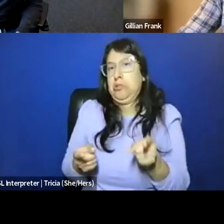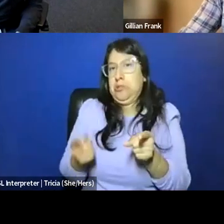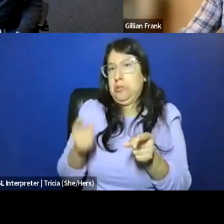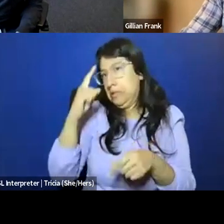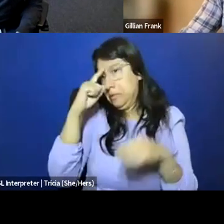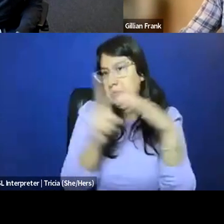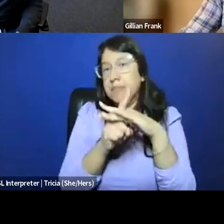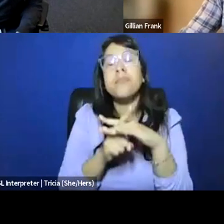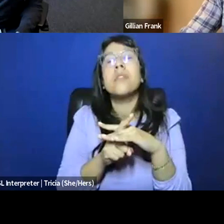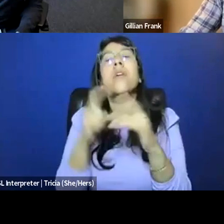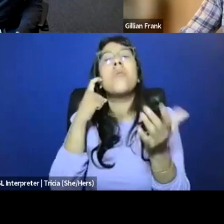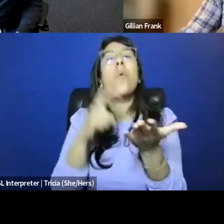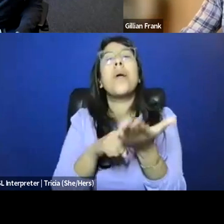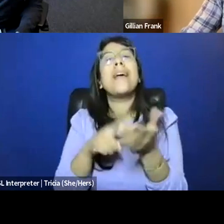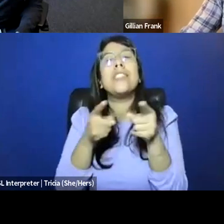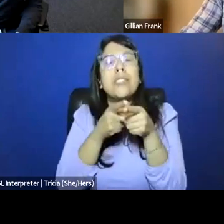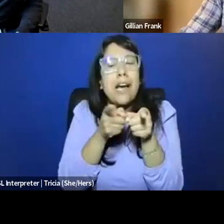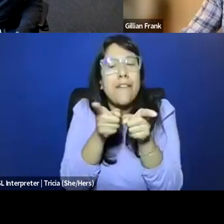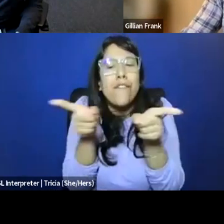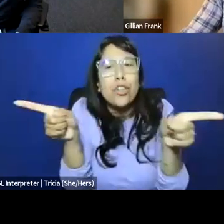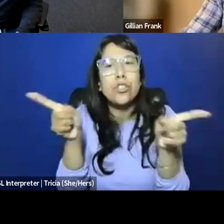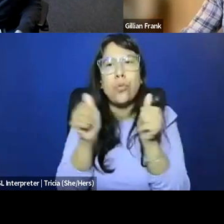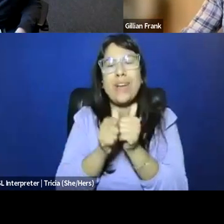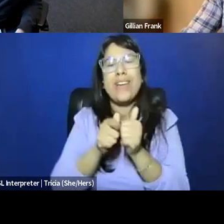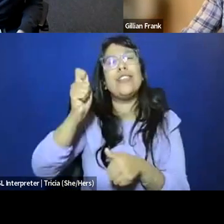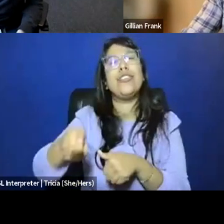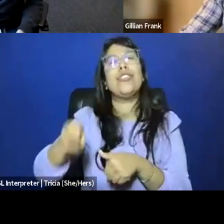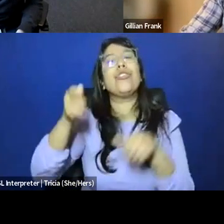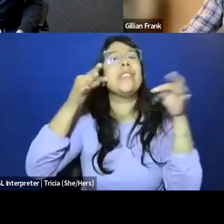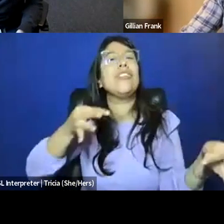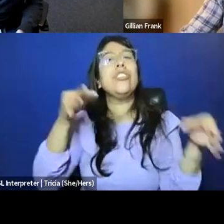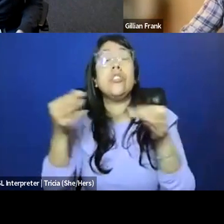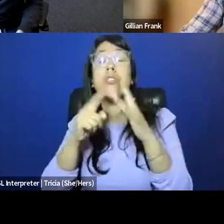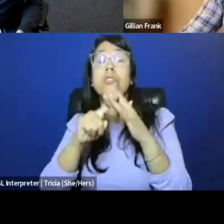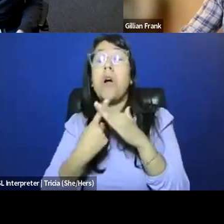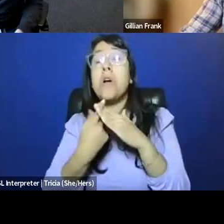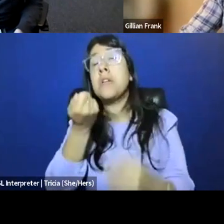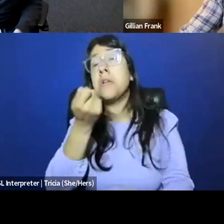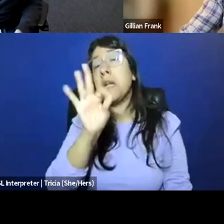but I mean, you certainly see a divergence in judicial decisions beginning around I'd say the 1930s